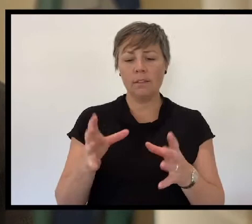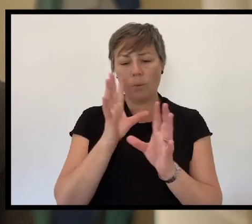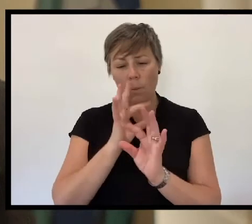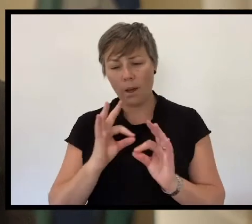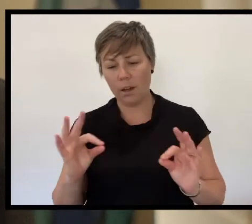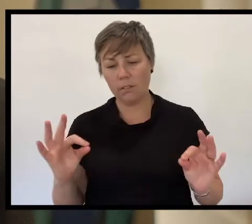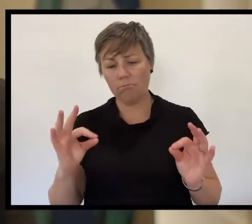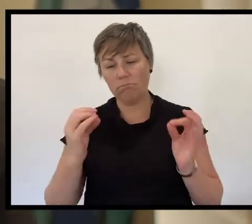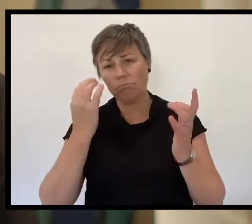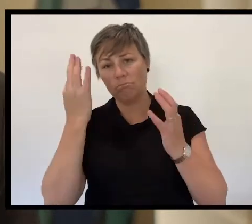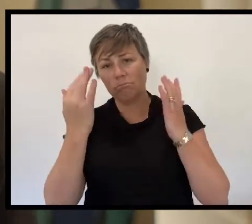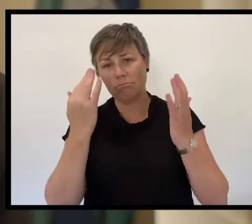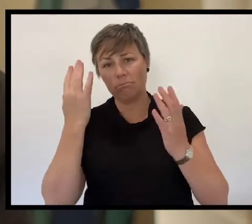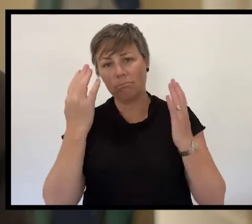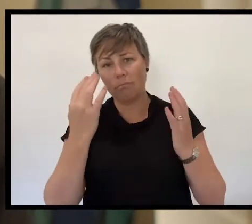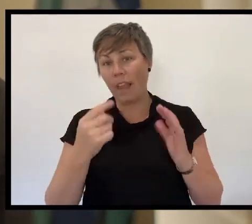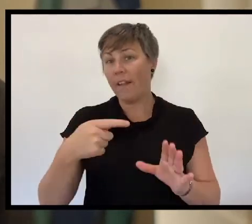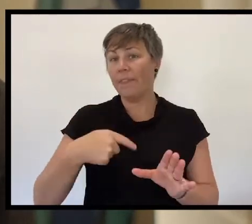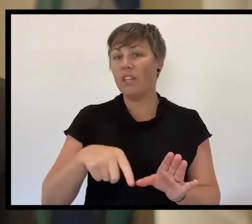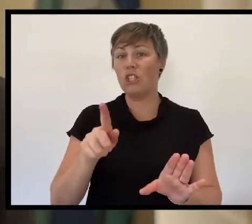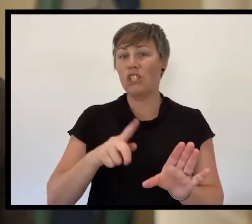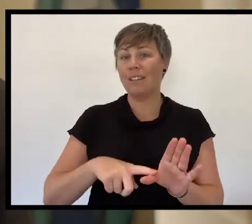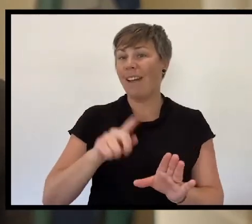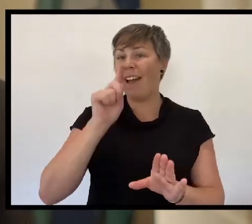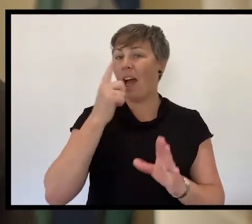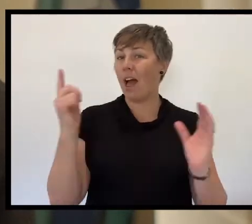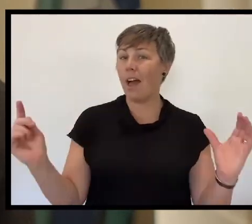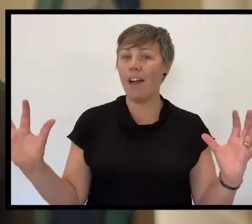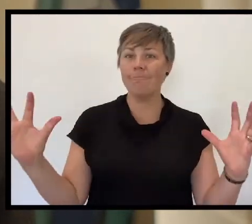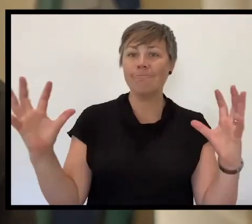This year, in many instances, we will not be physically together.